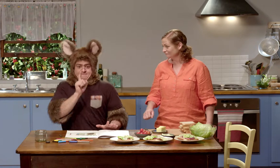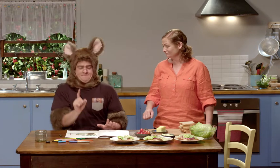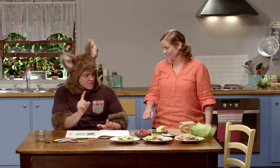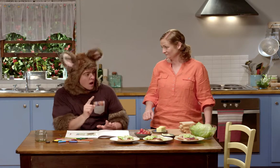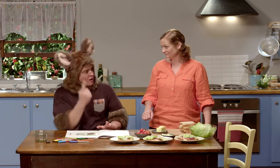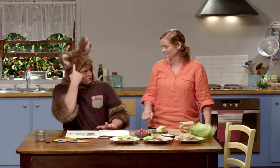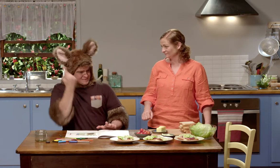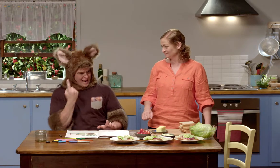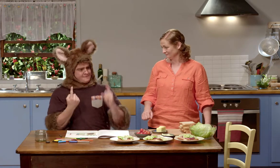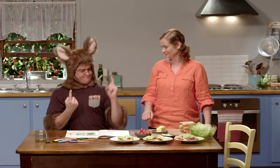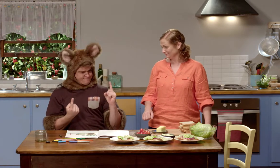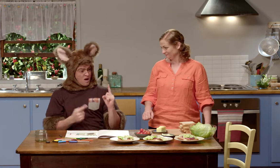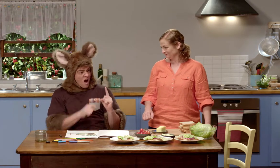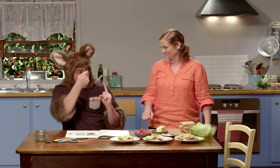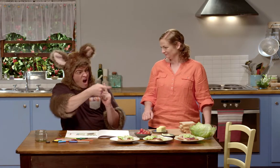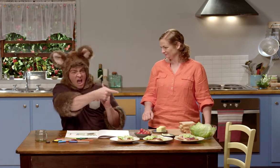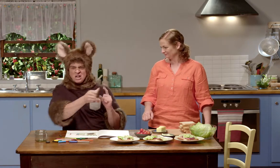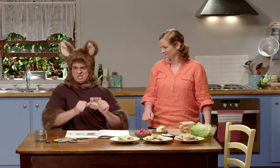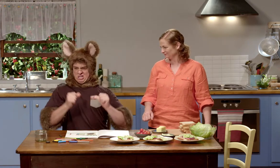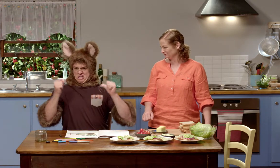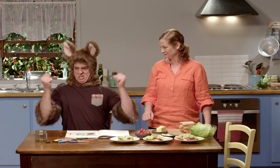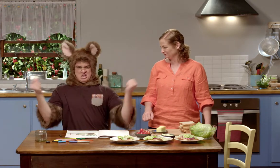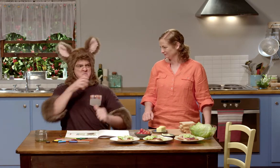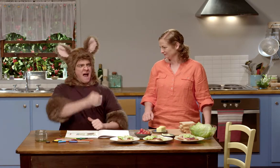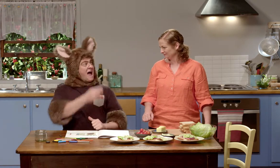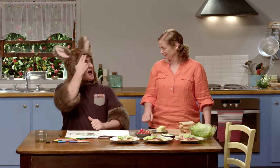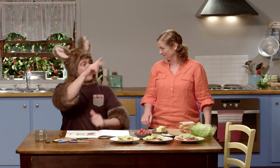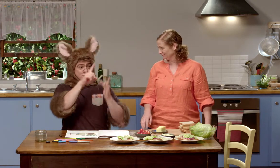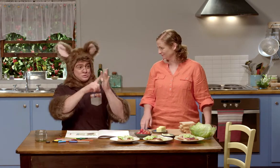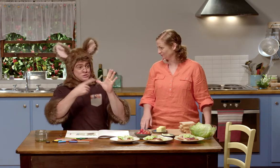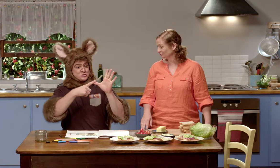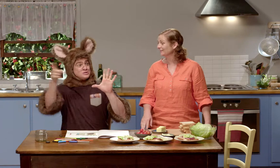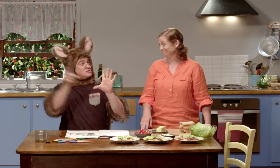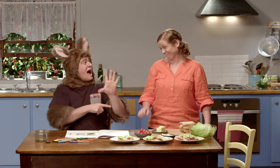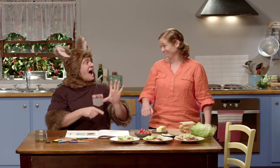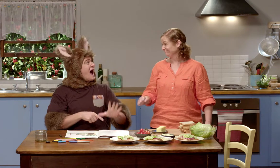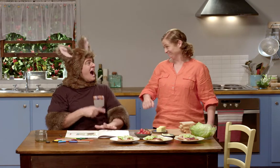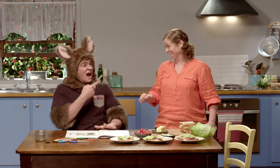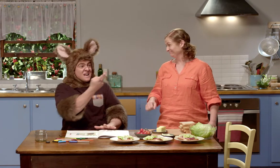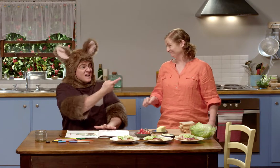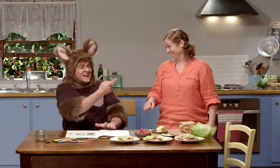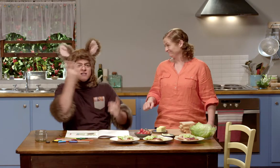and I saw you standing with a big man. His name was Jay and you were both